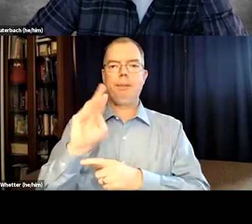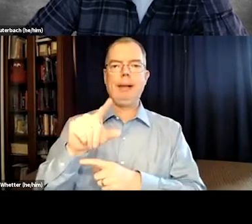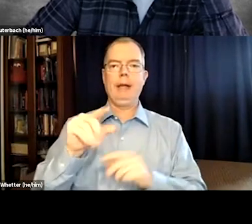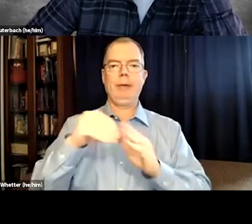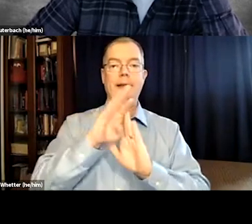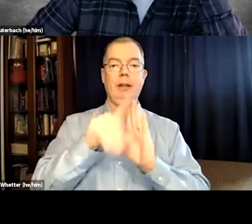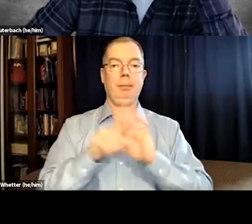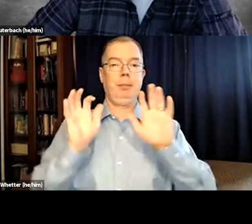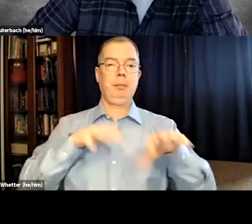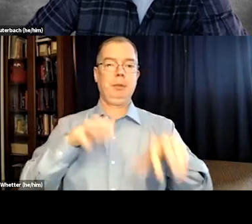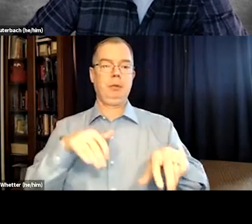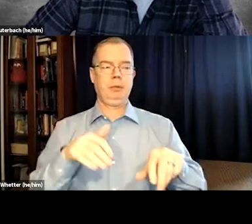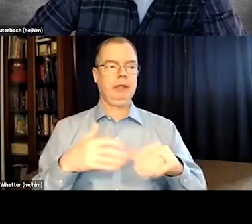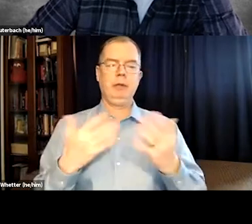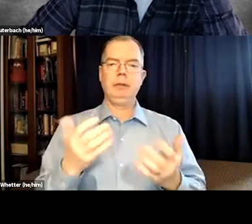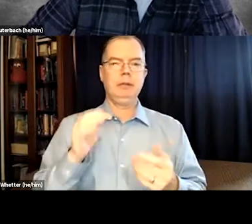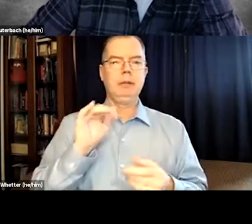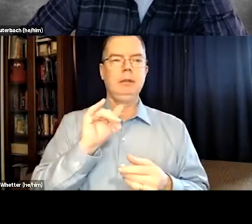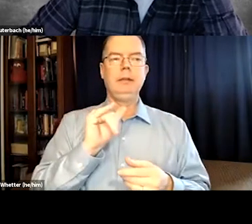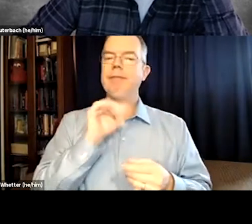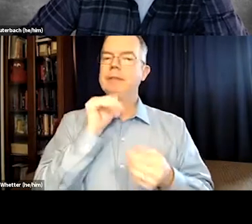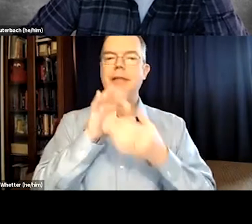if it's the pattering of rain in the background.